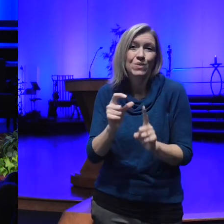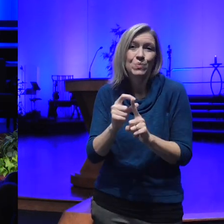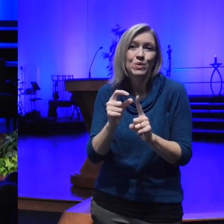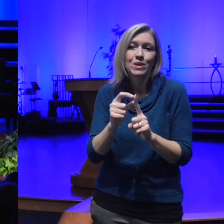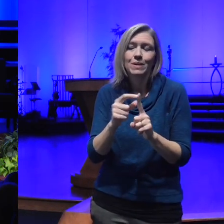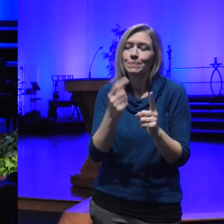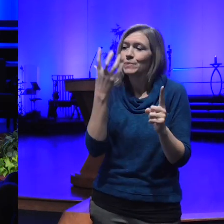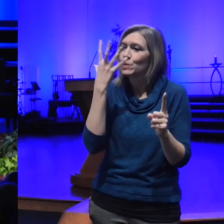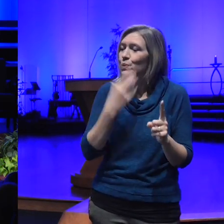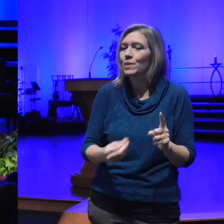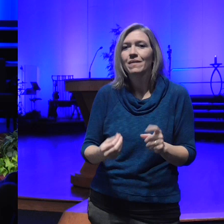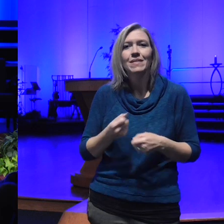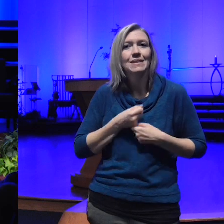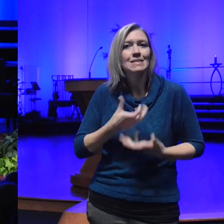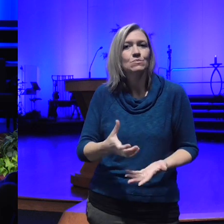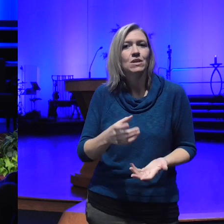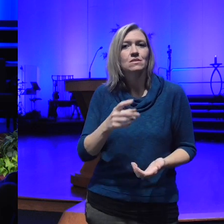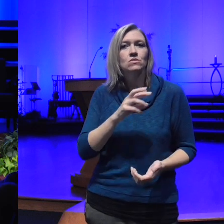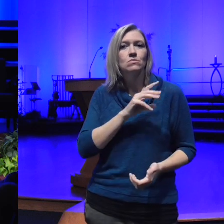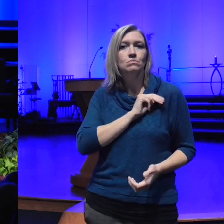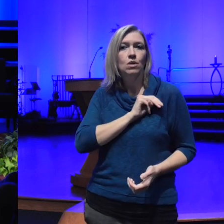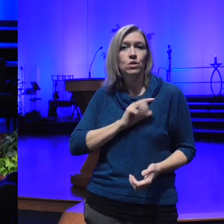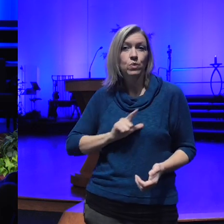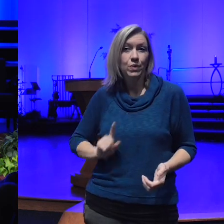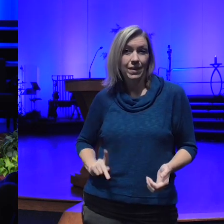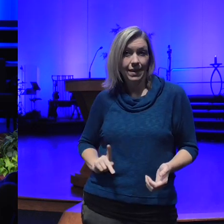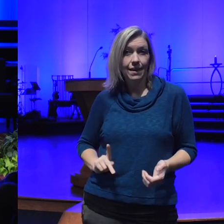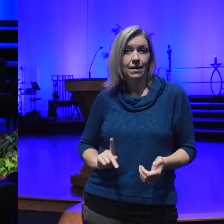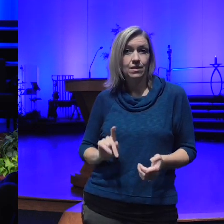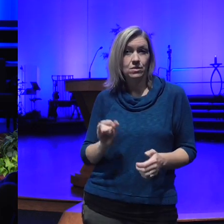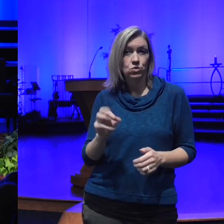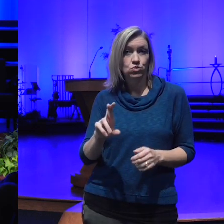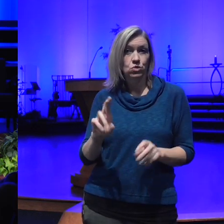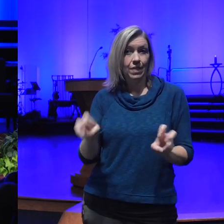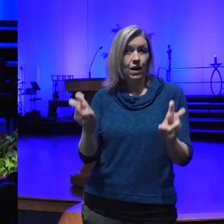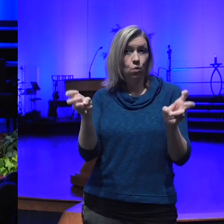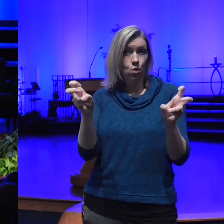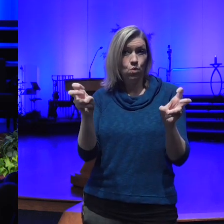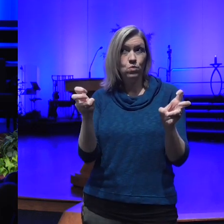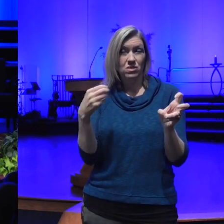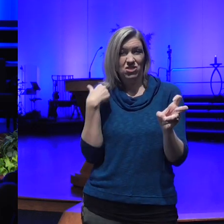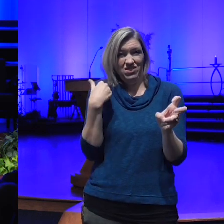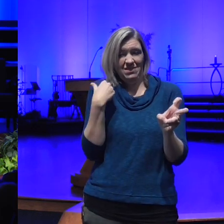in the Reverend Dr Martin L Luther King's quote that Reverend Jackie read that change we have to